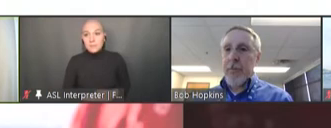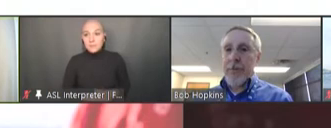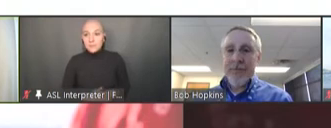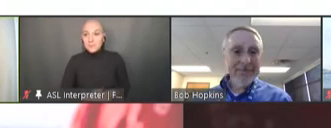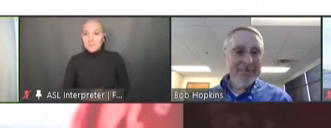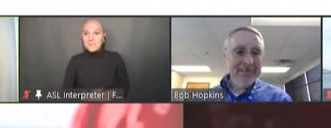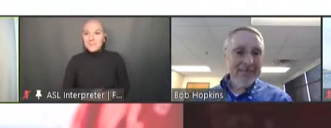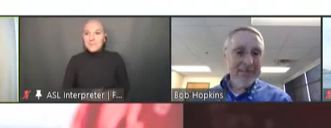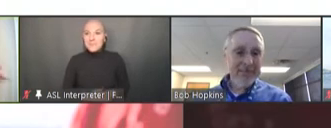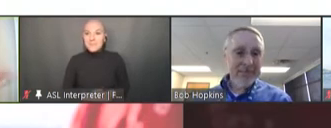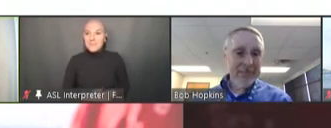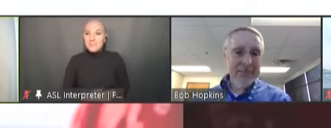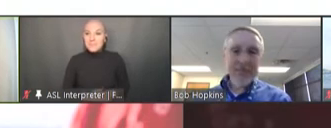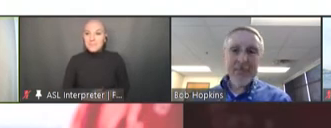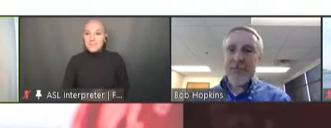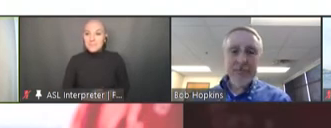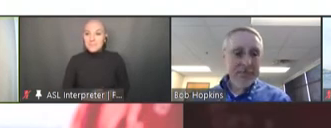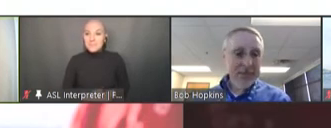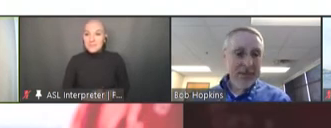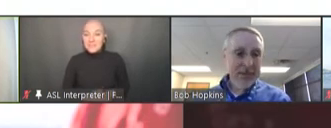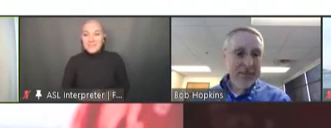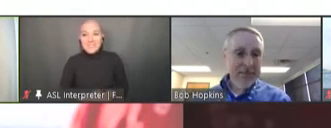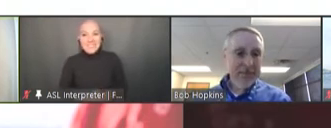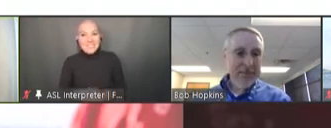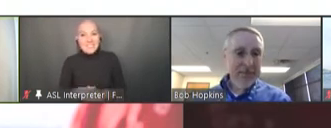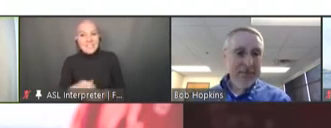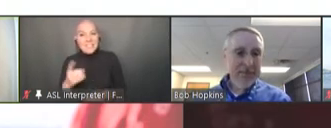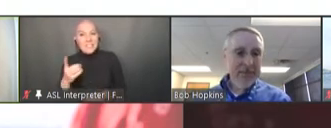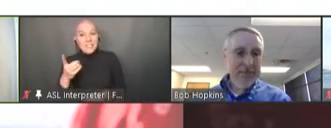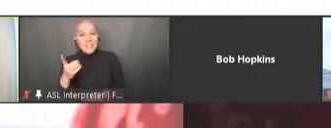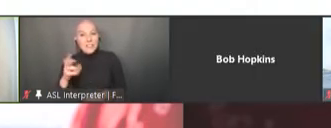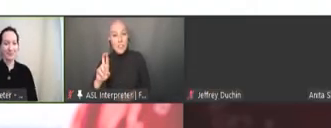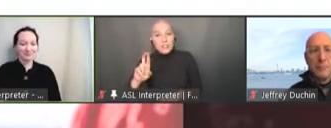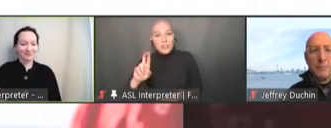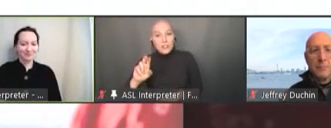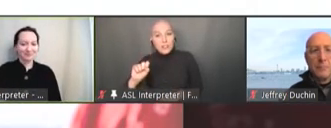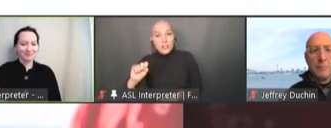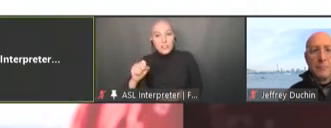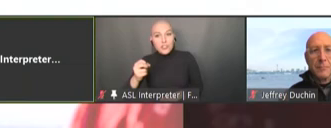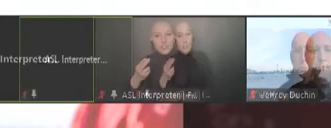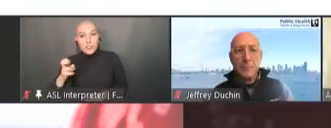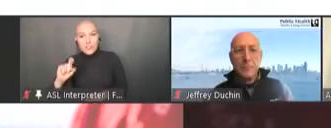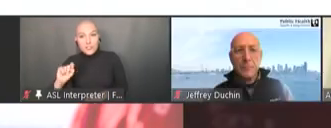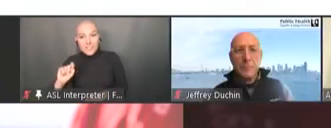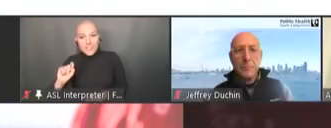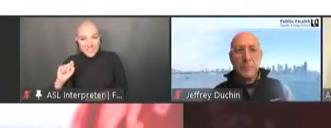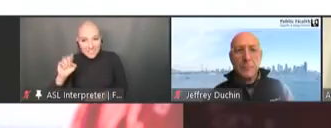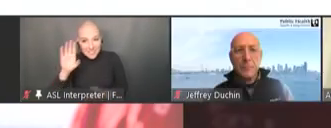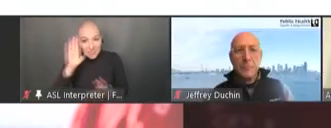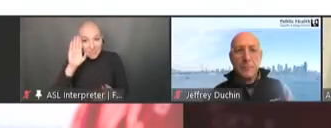Anita Shet: Thank you so much. Good afternoon everyone. I'd like to